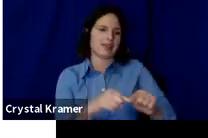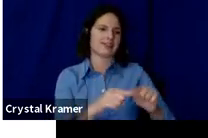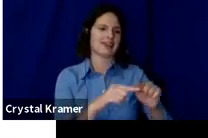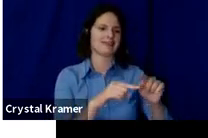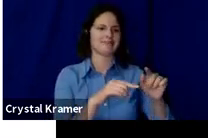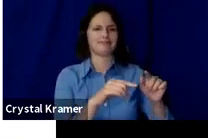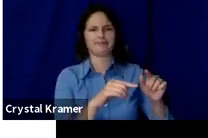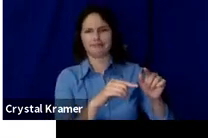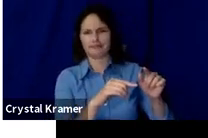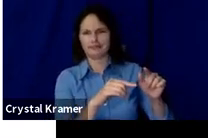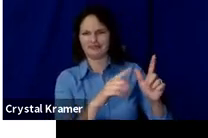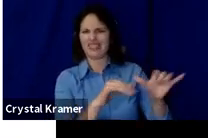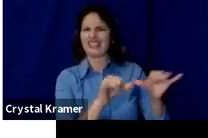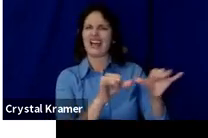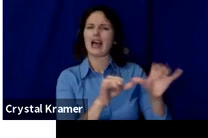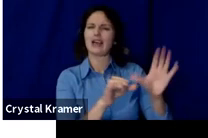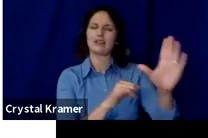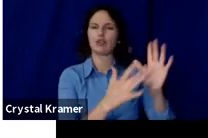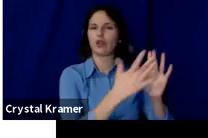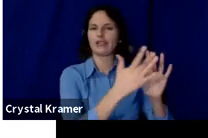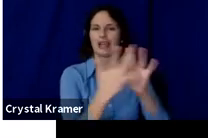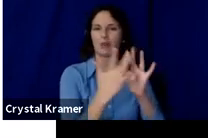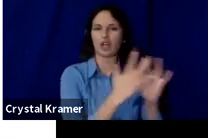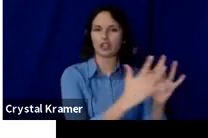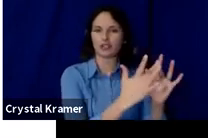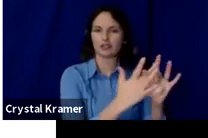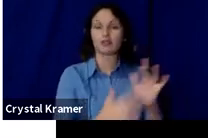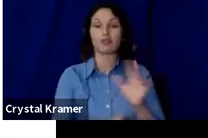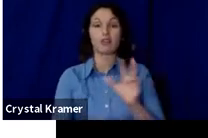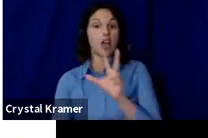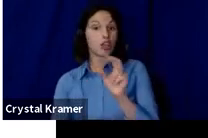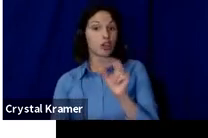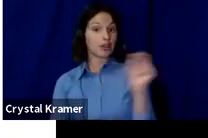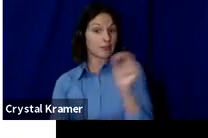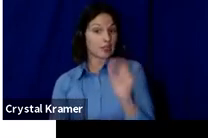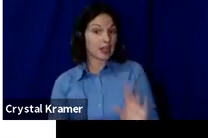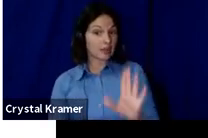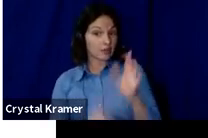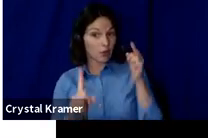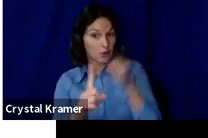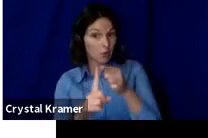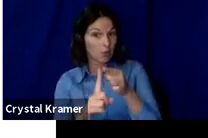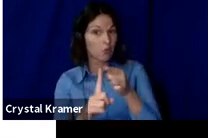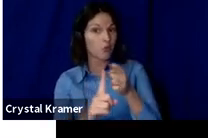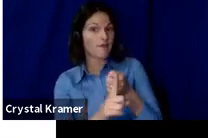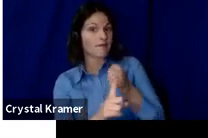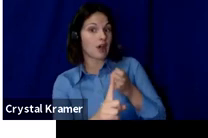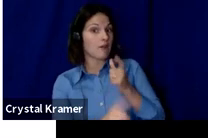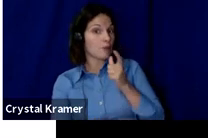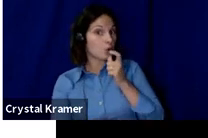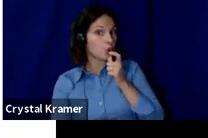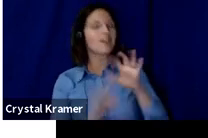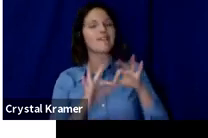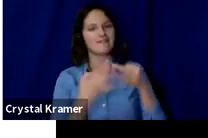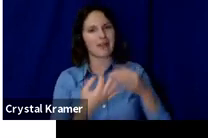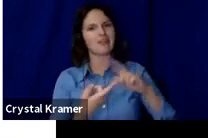Approximately 30% of your goal will be contributed by family and friends.